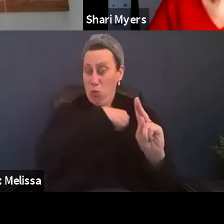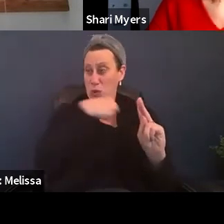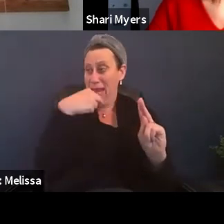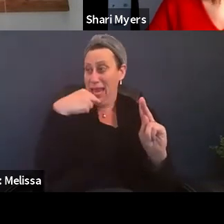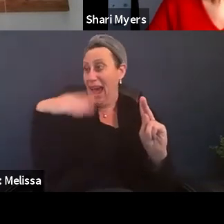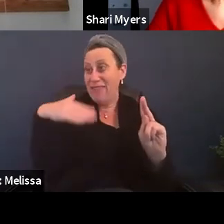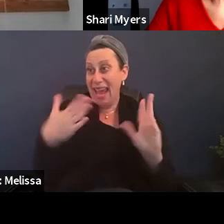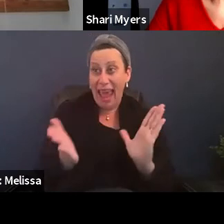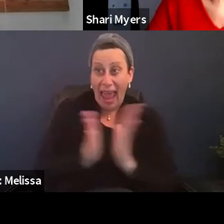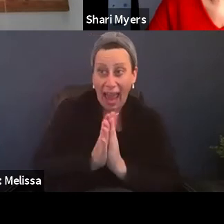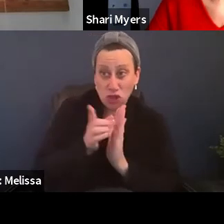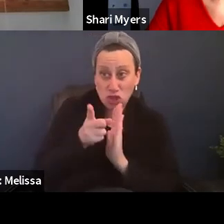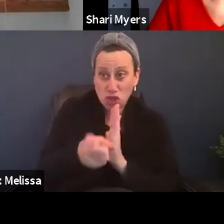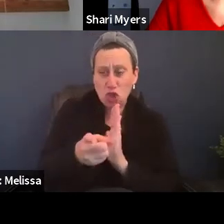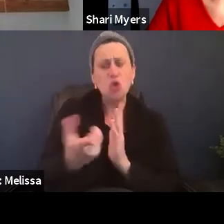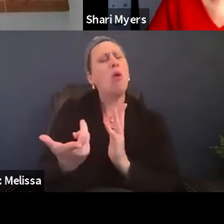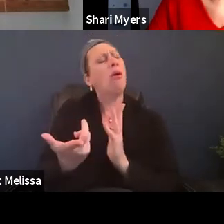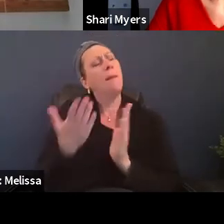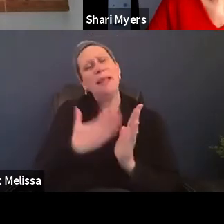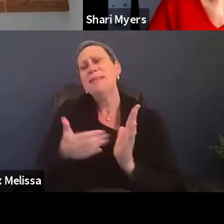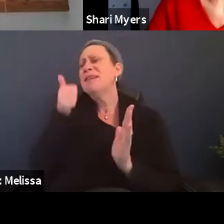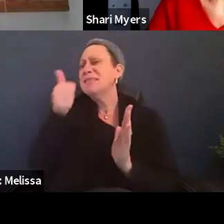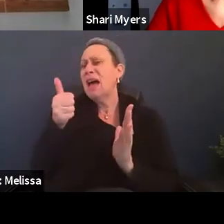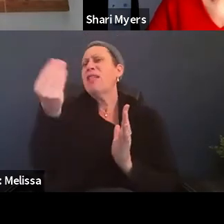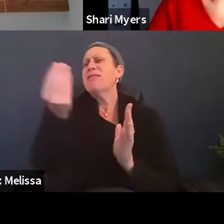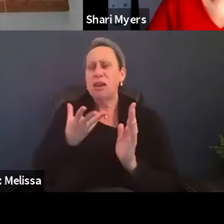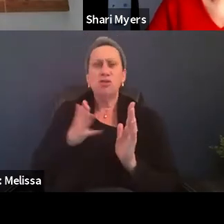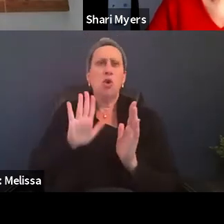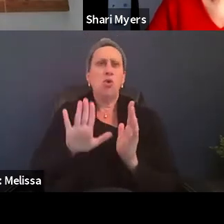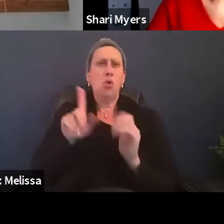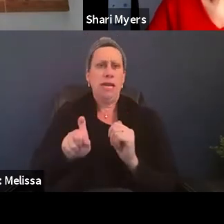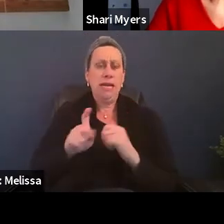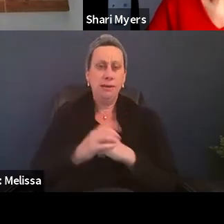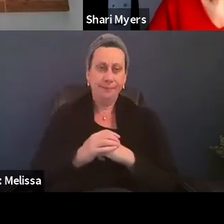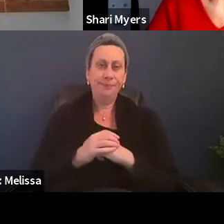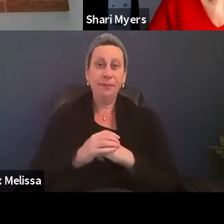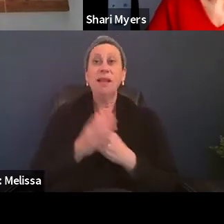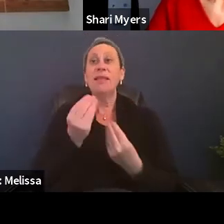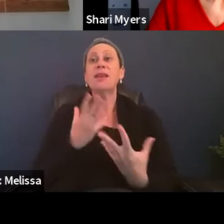please don't hesitate to tell us if you have a need and let us know how we can help you